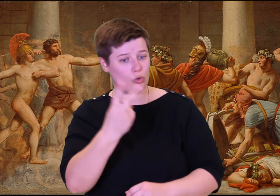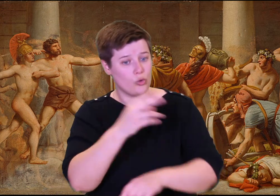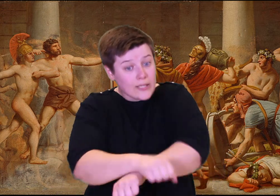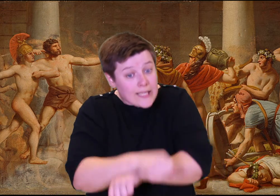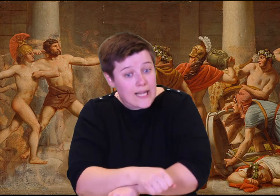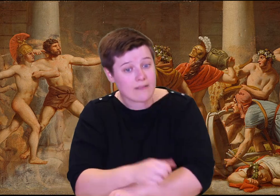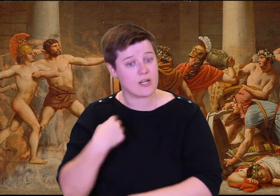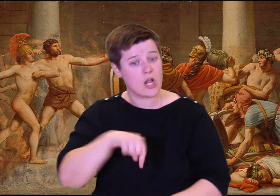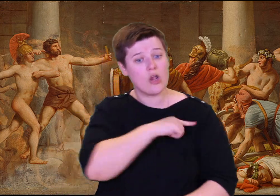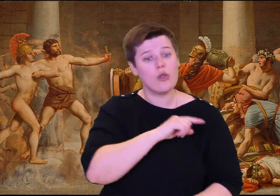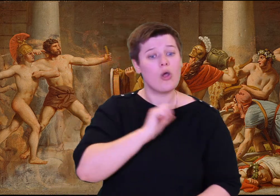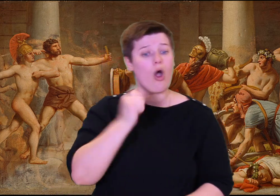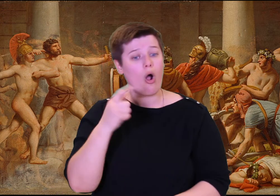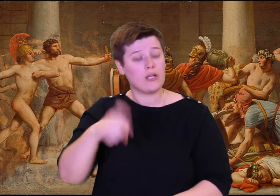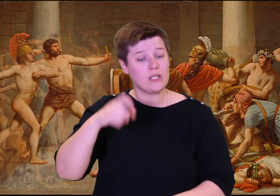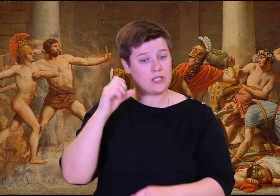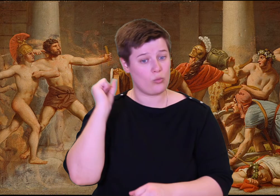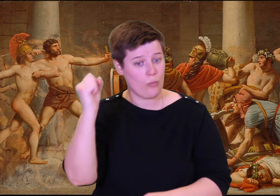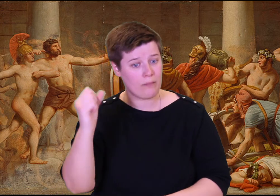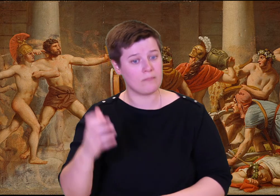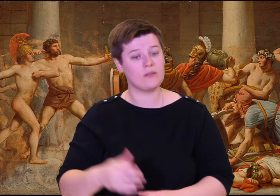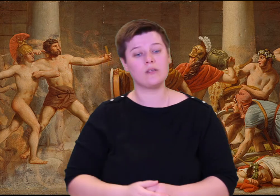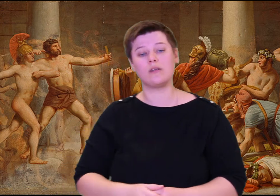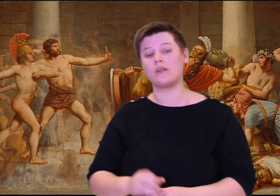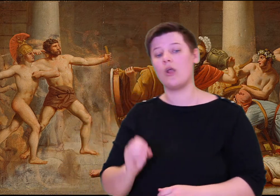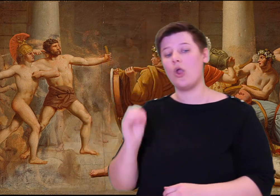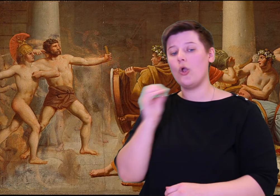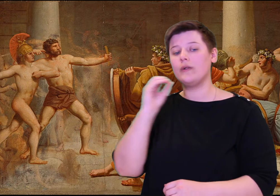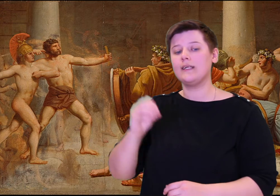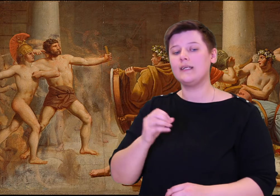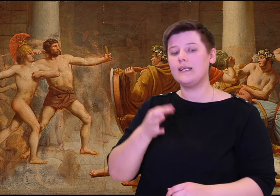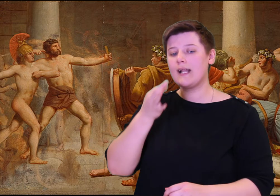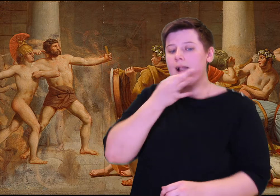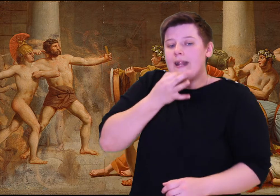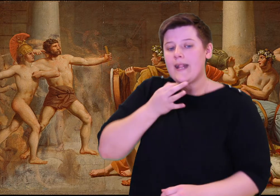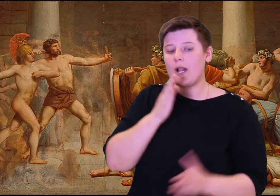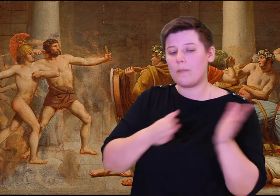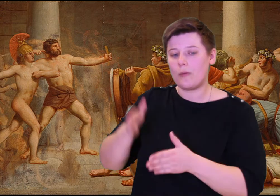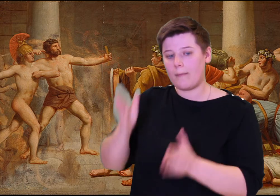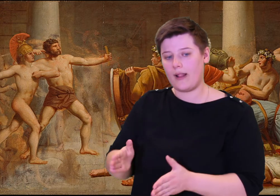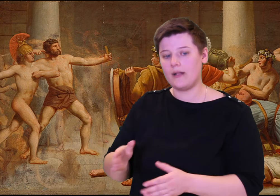threshold, and out of doors, then run all through the town and quickly call for help.